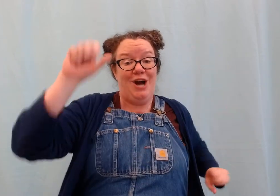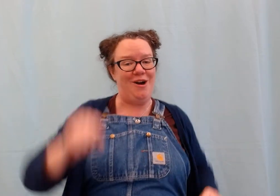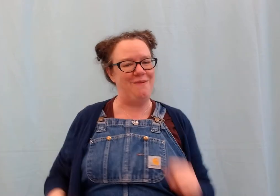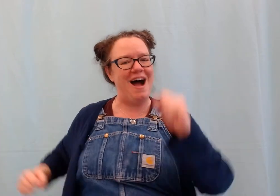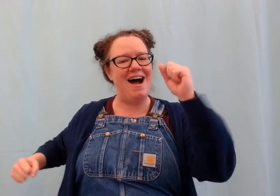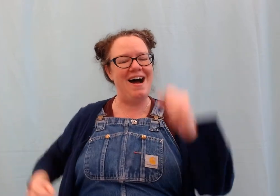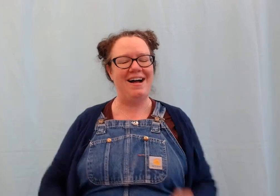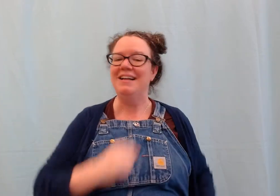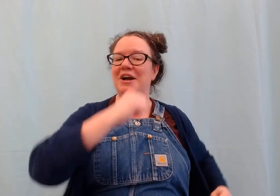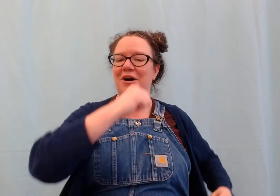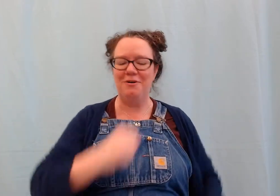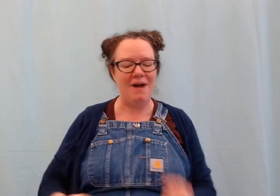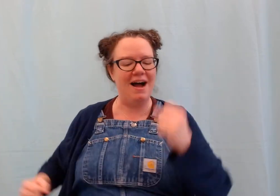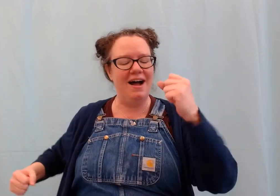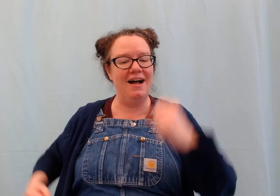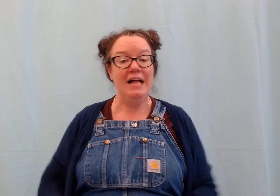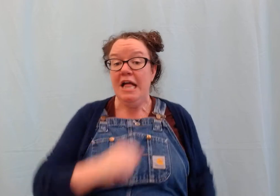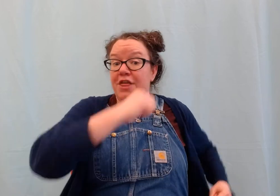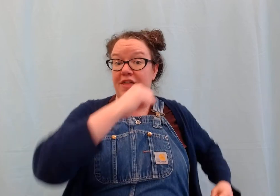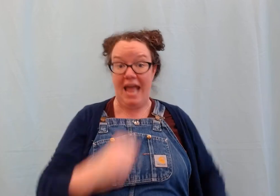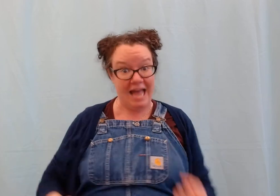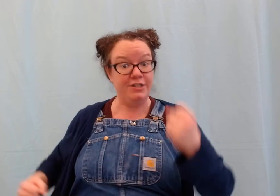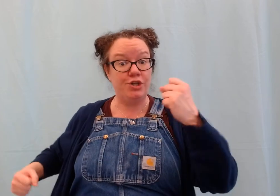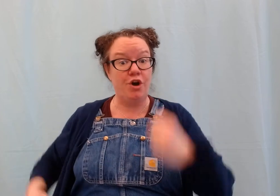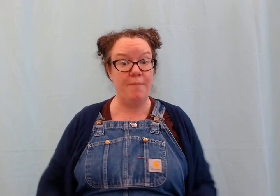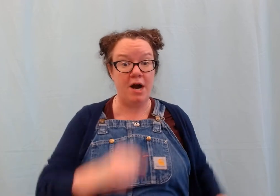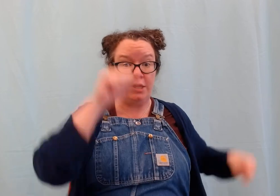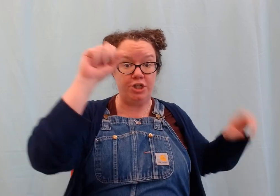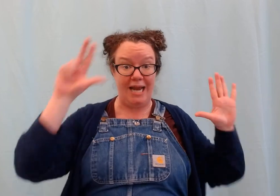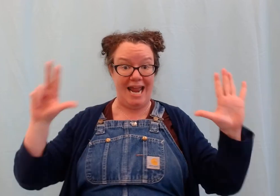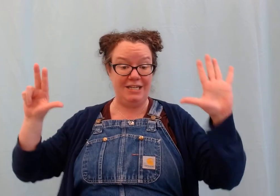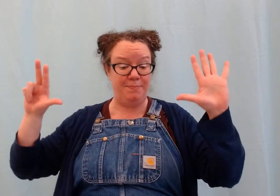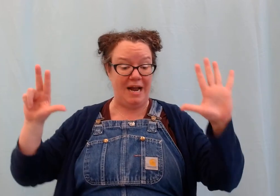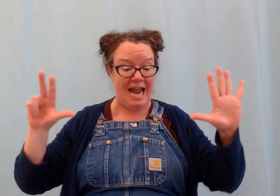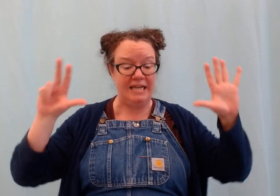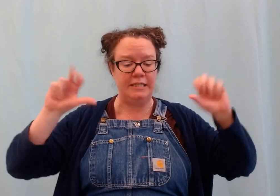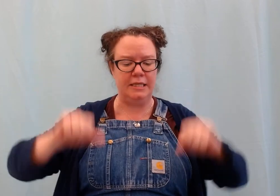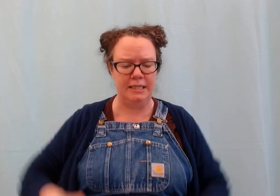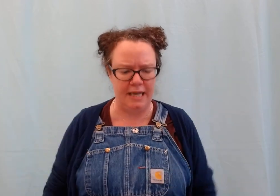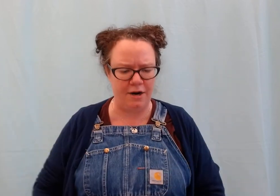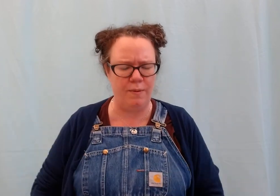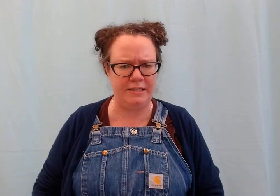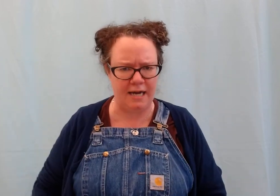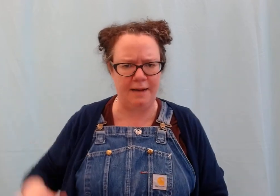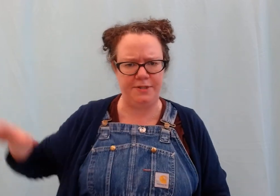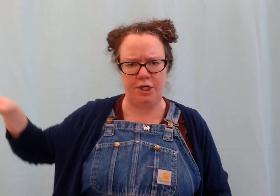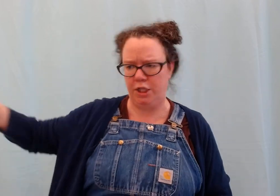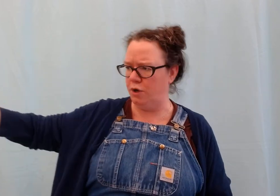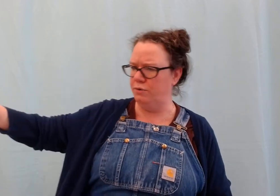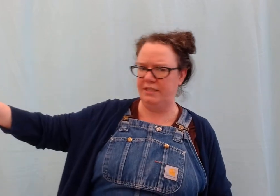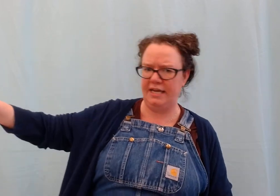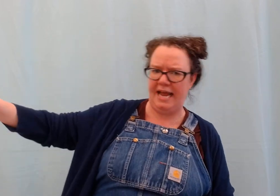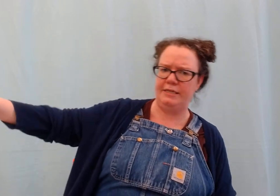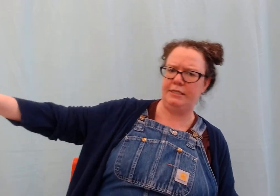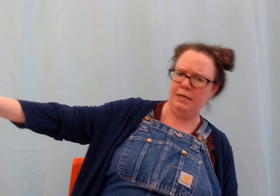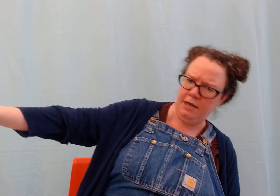#Hurrah, hurrah. The ants go marching eight by eight. The little one stops to close the gate.#